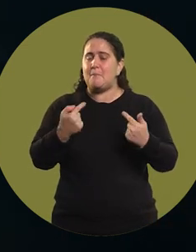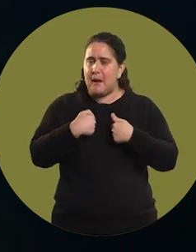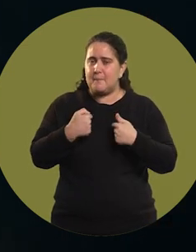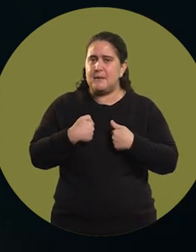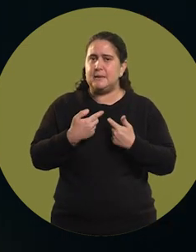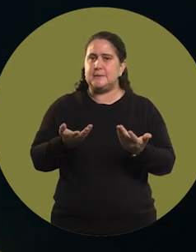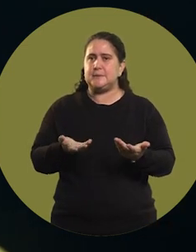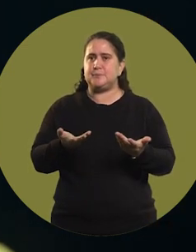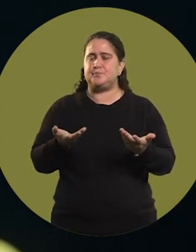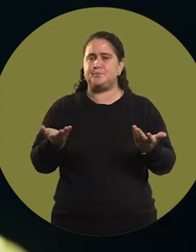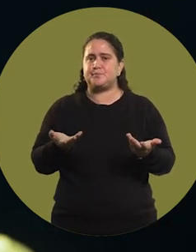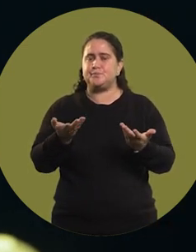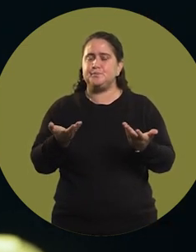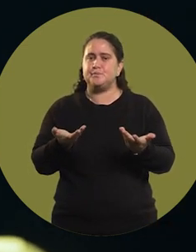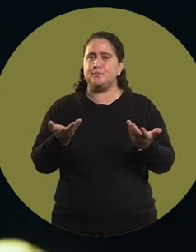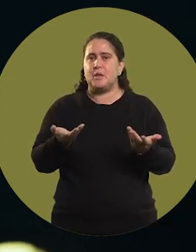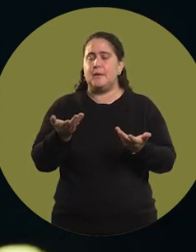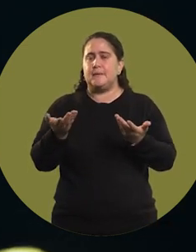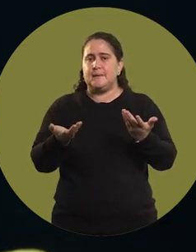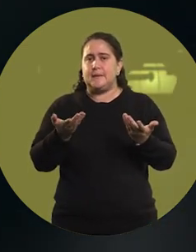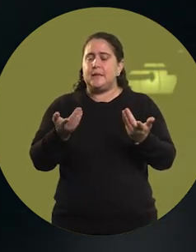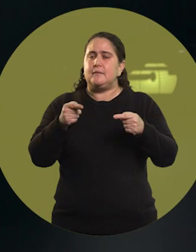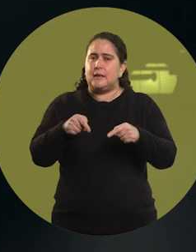for me those